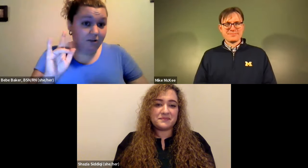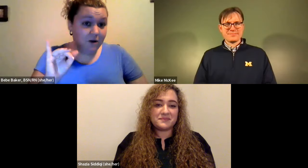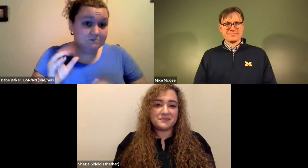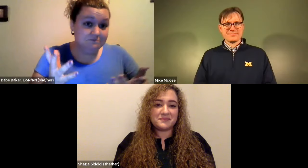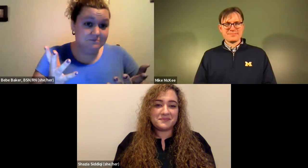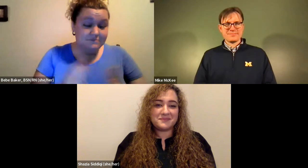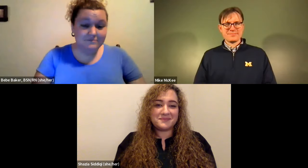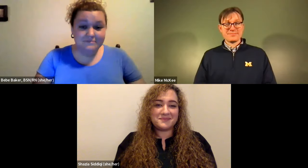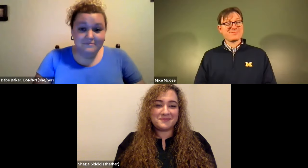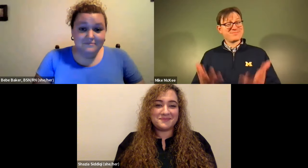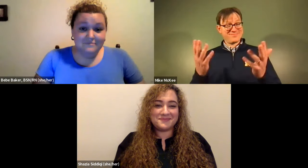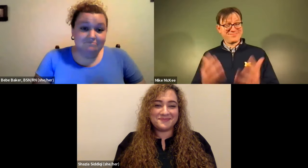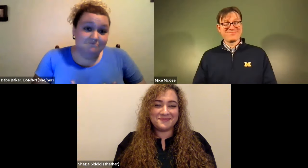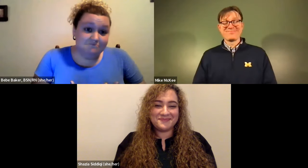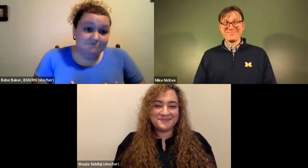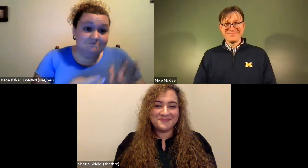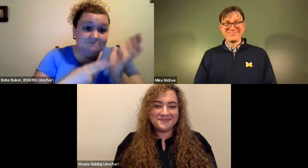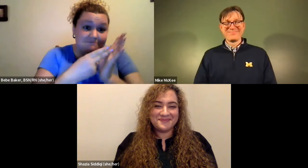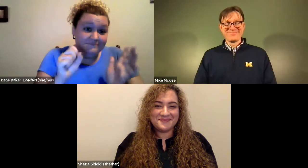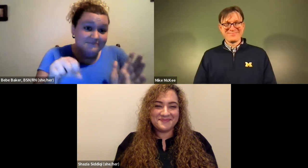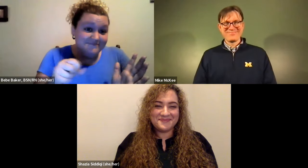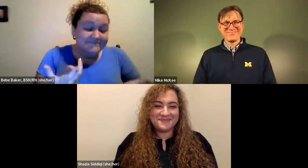Cristine Saunders: And one of the interesting things is that sex is also considered Cardio.